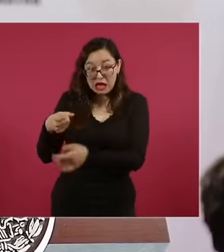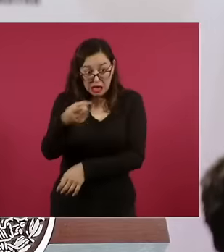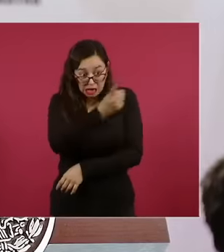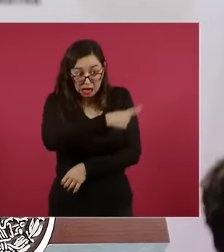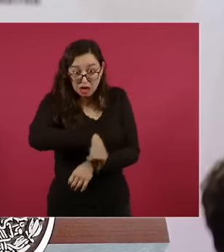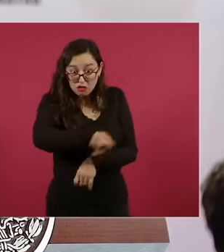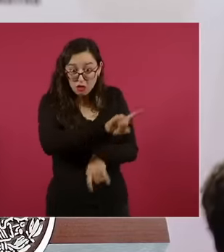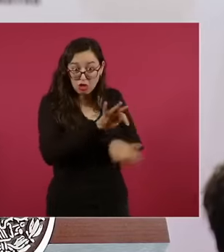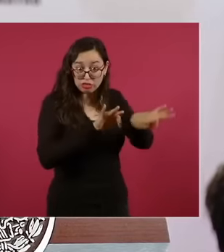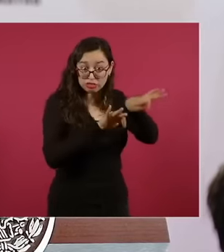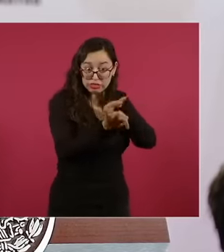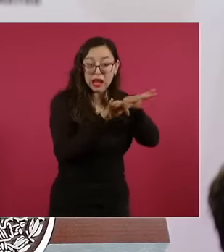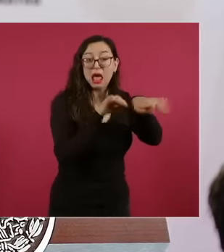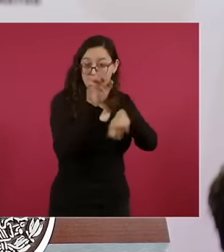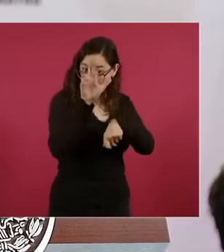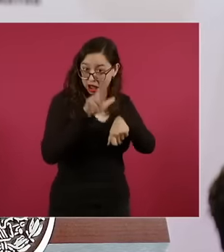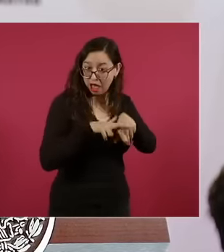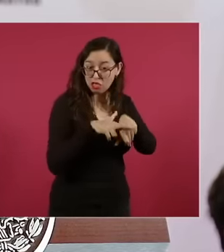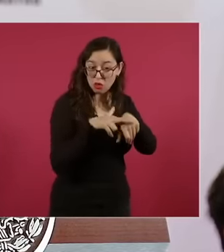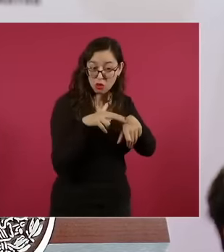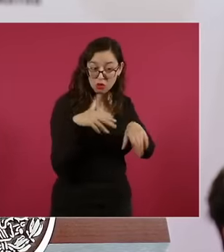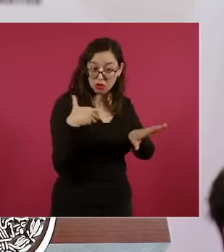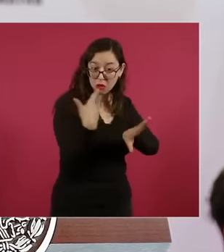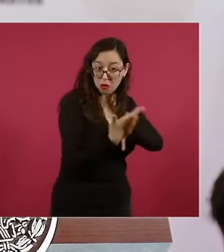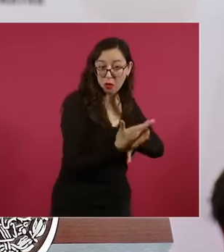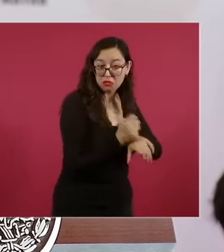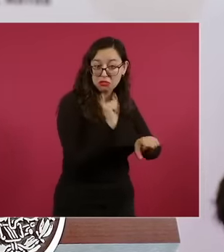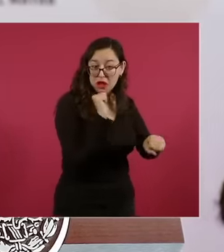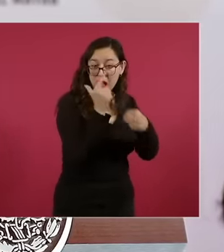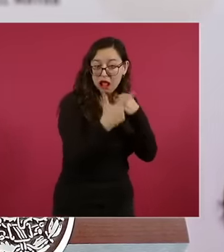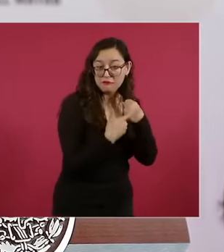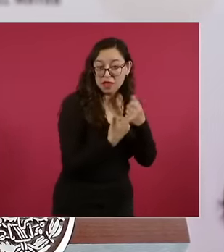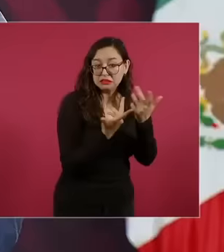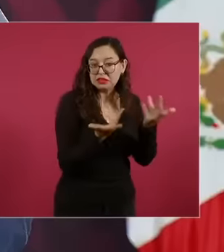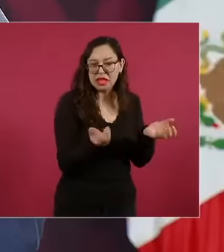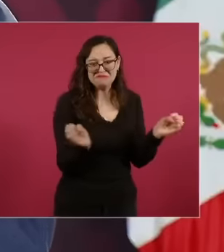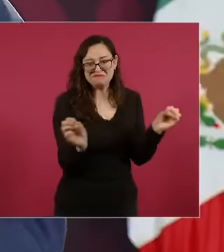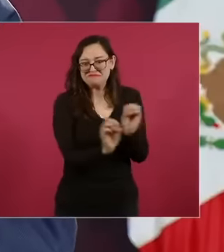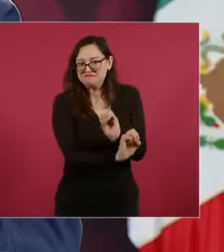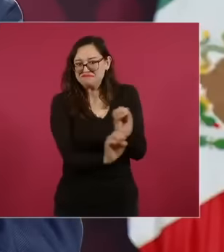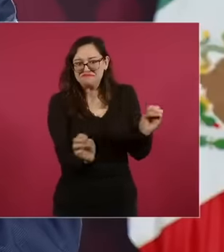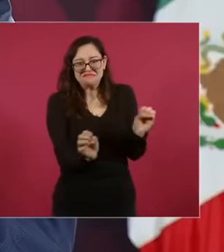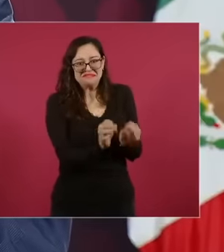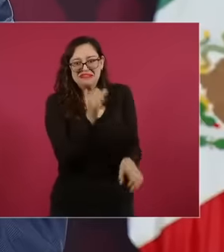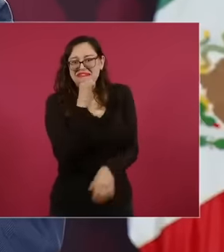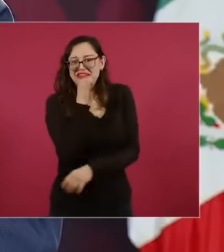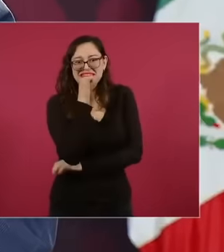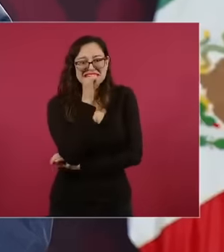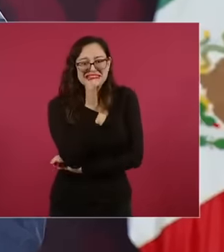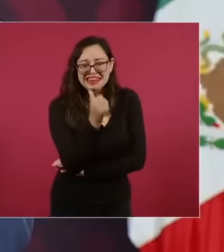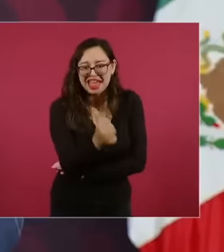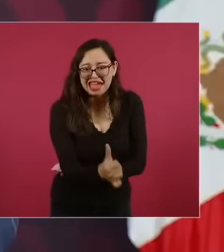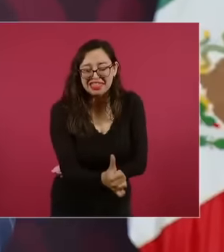, magistrates and ministers, it does not affect the workers of the judiciary at all,